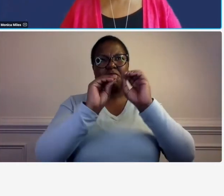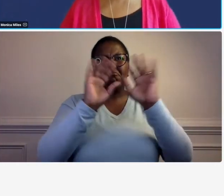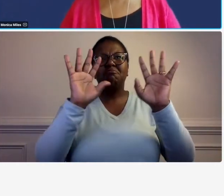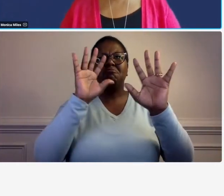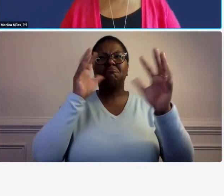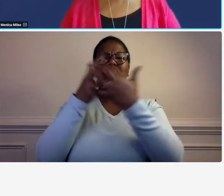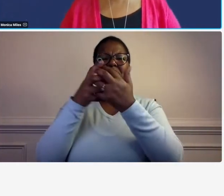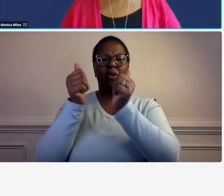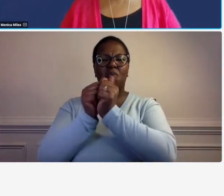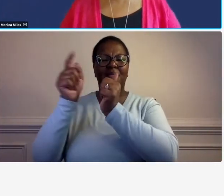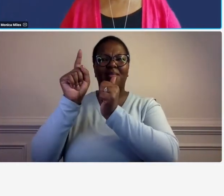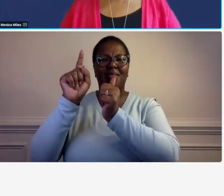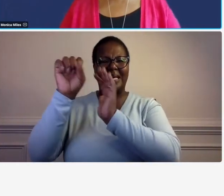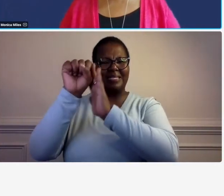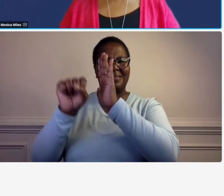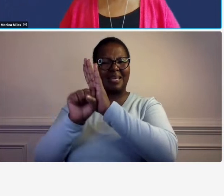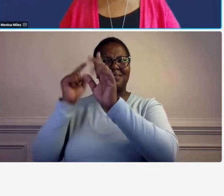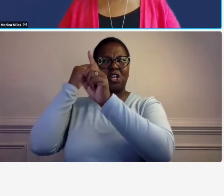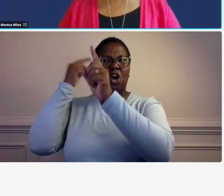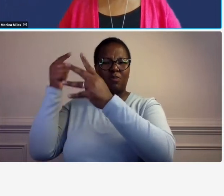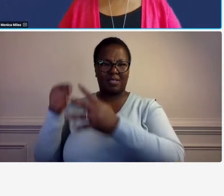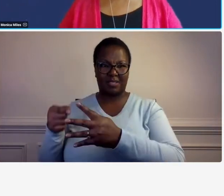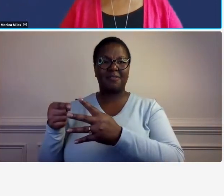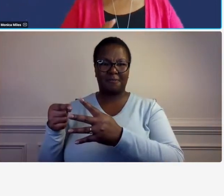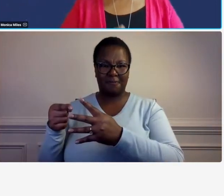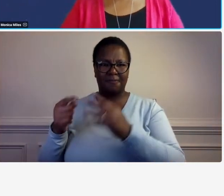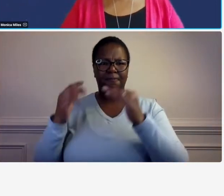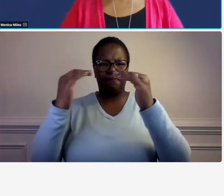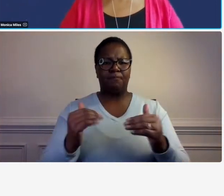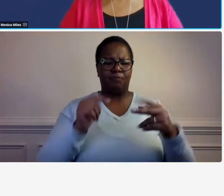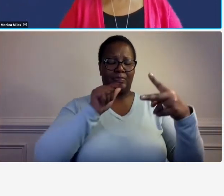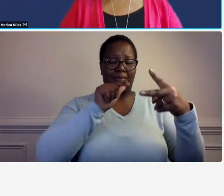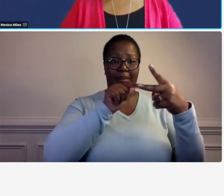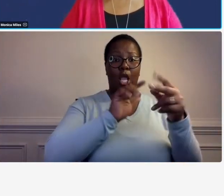so the next highlighted word is complied so the compliance with laws and regulations